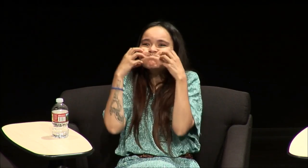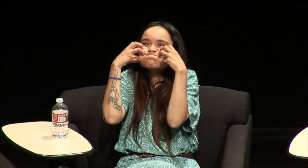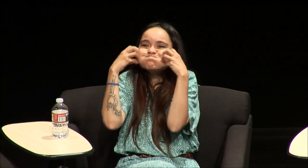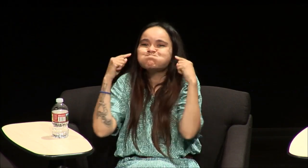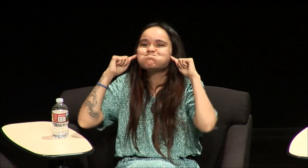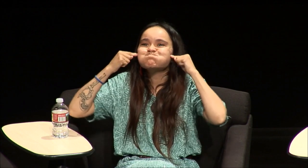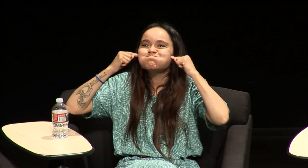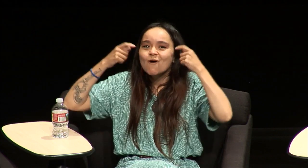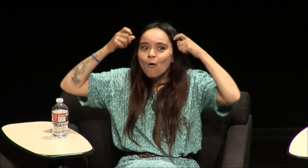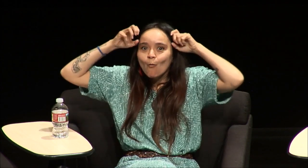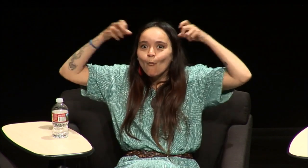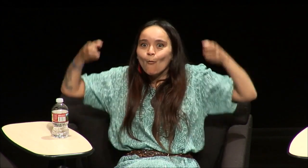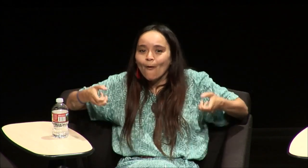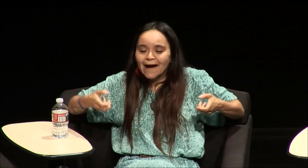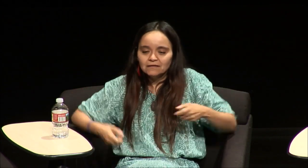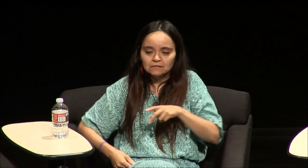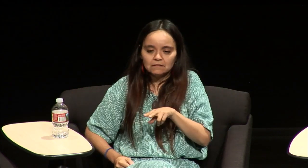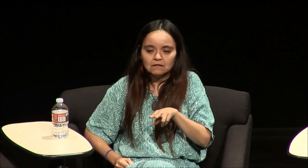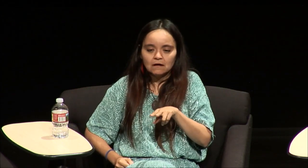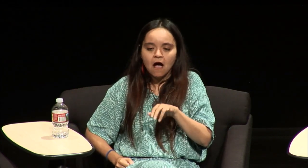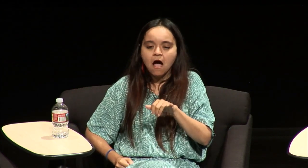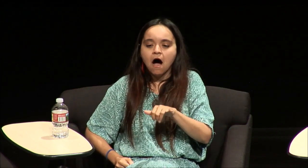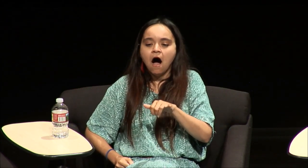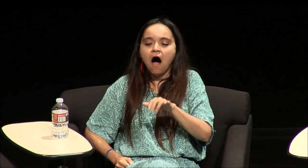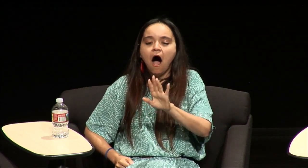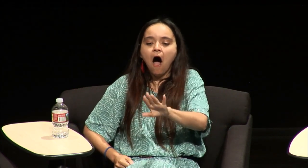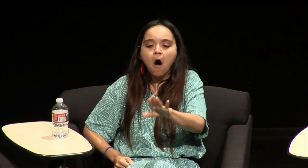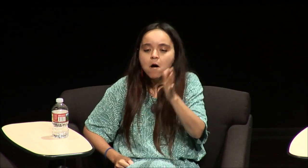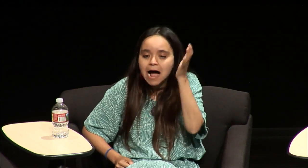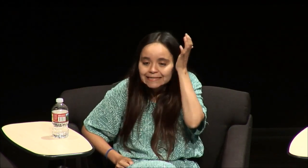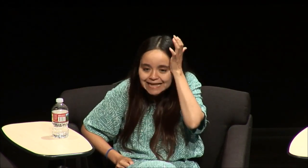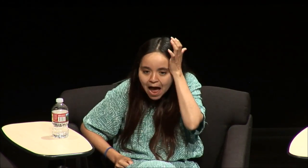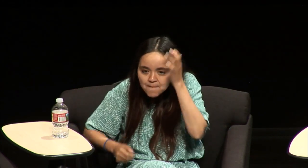doll with the cheeks and the dimples in the hair and she's like oh no that's